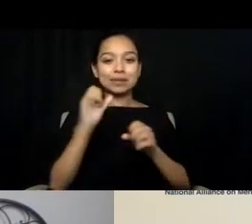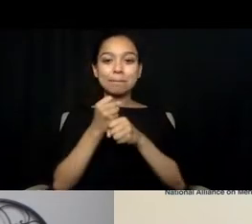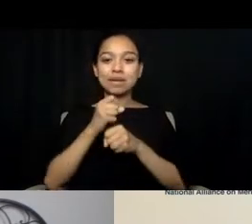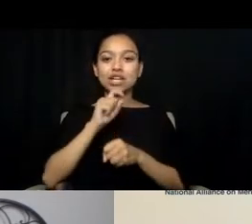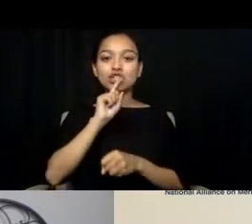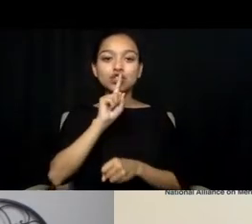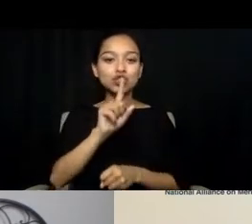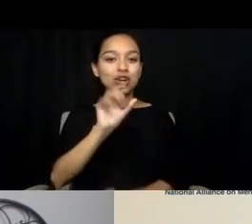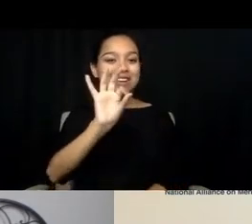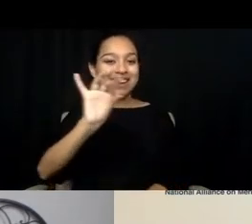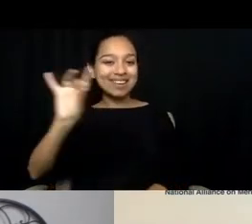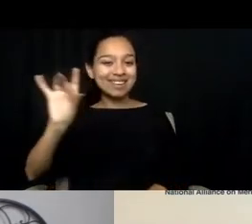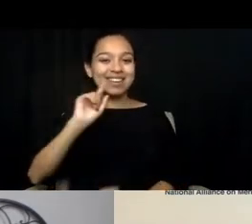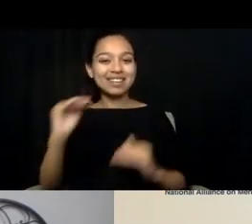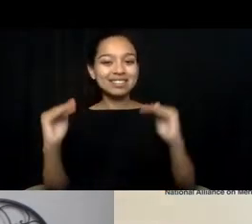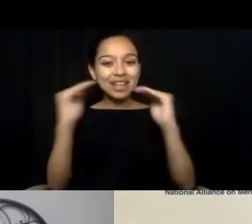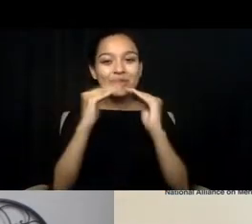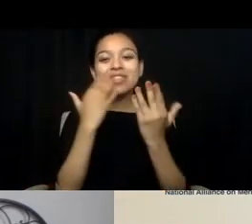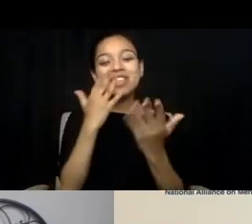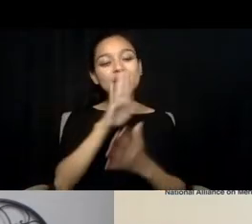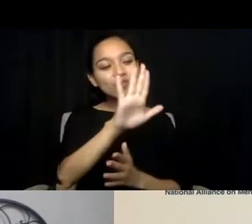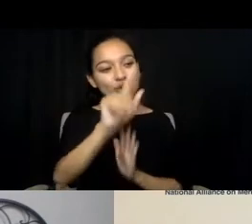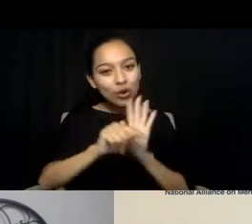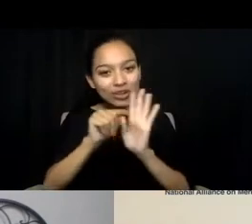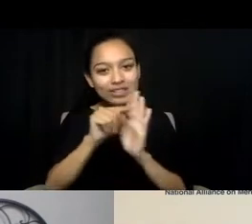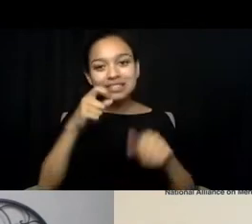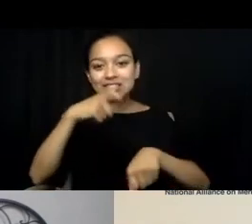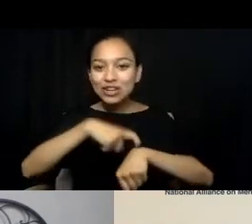Thank you, thank you for this opportunity, and thank you for what you're doing.